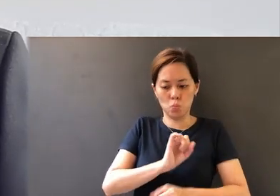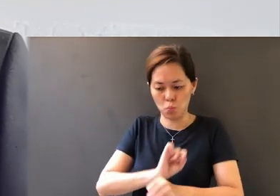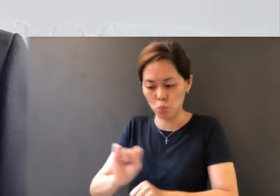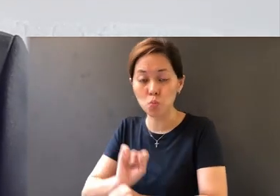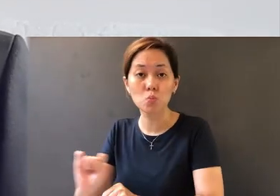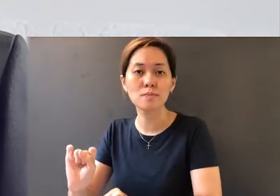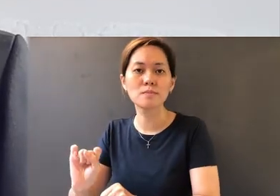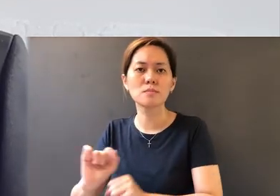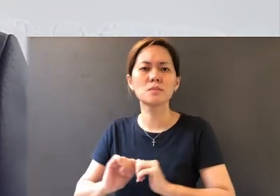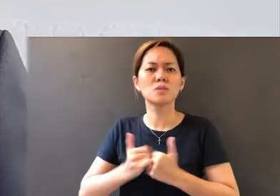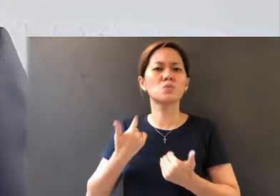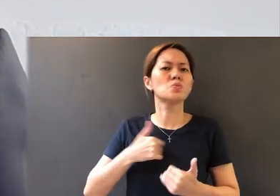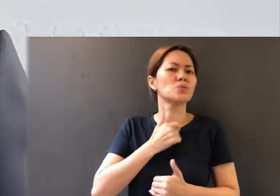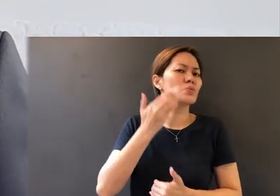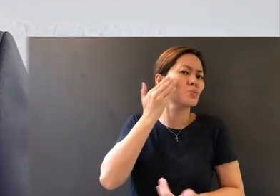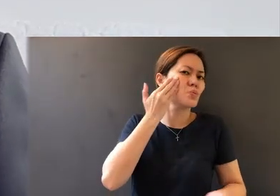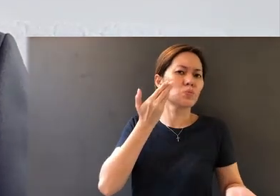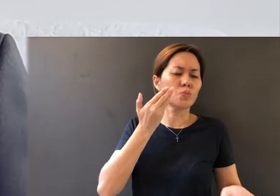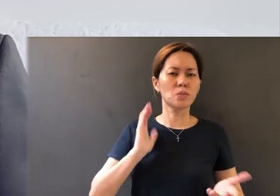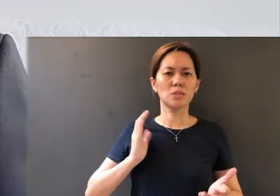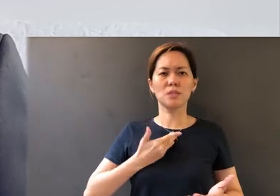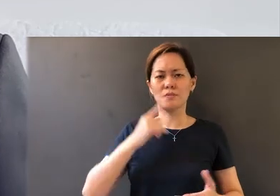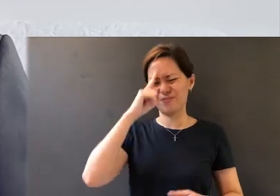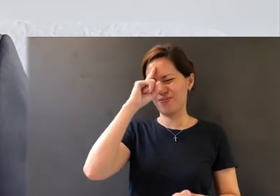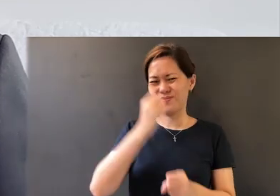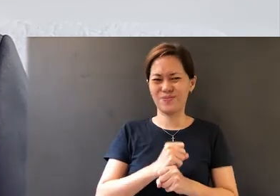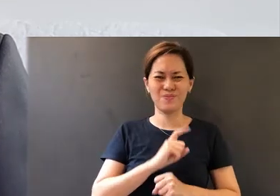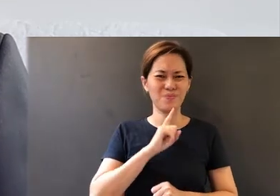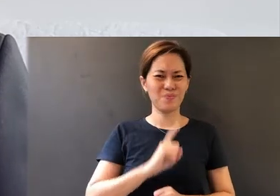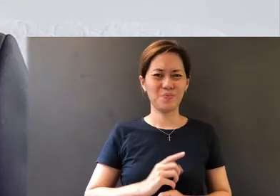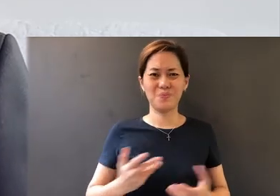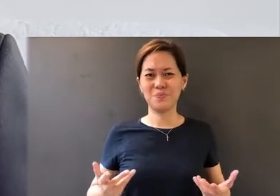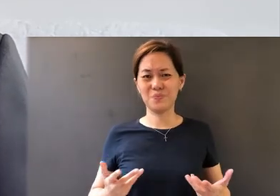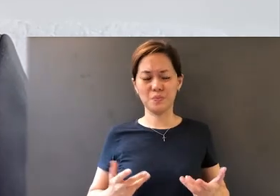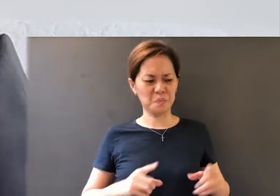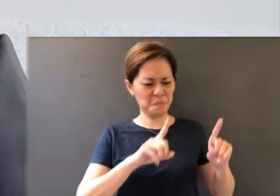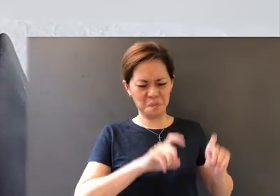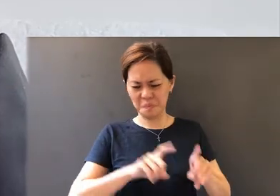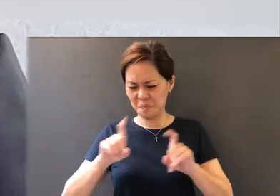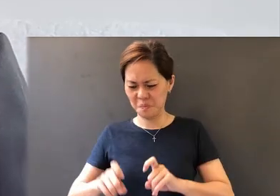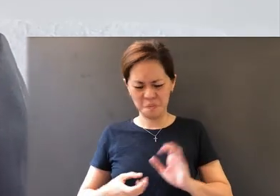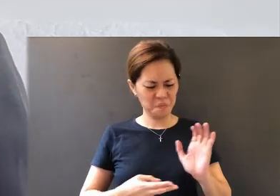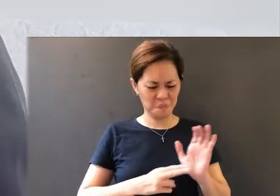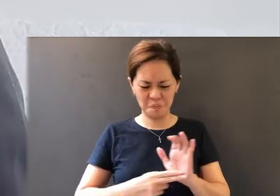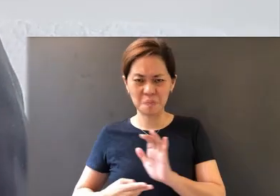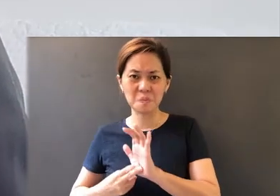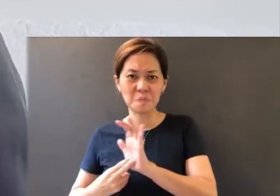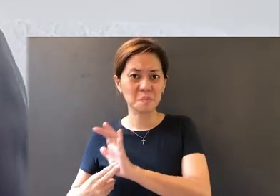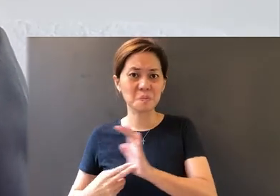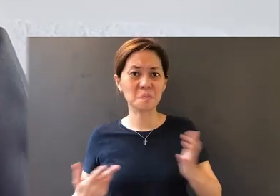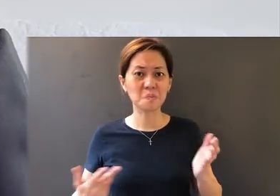So how do we know that our faith is real? What are the tests and the signs to